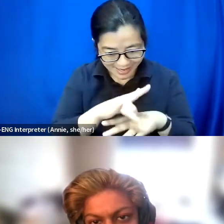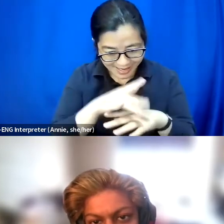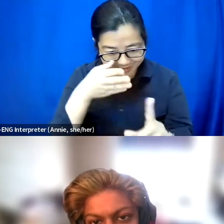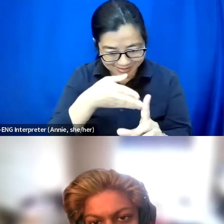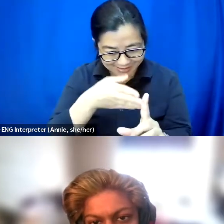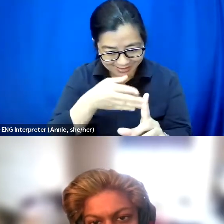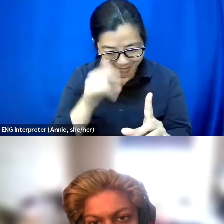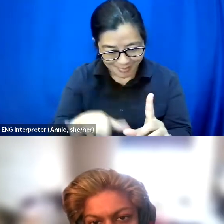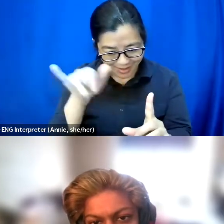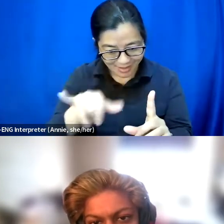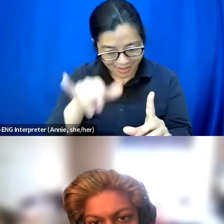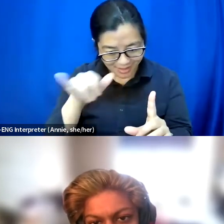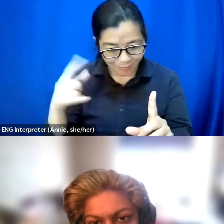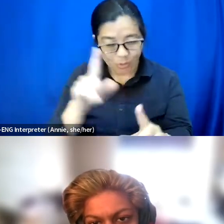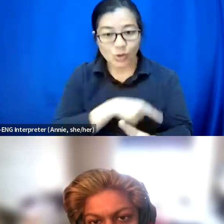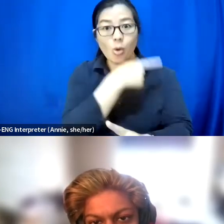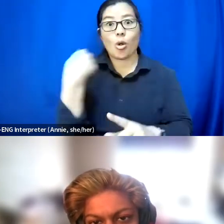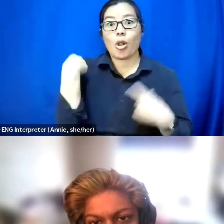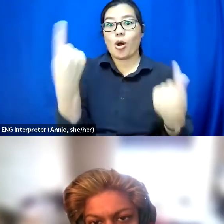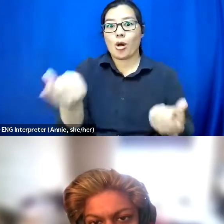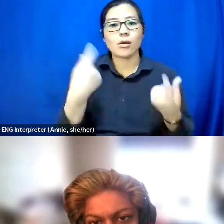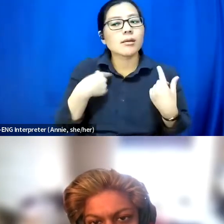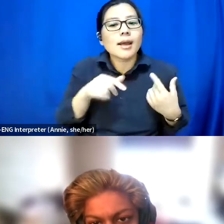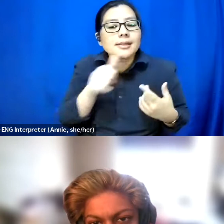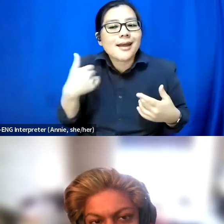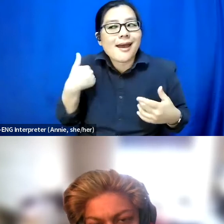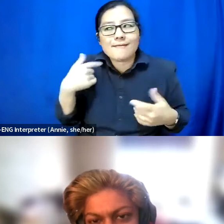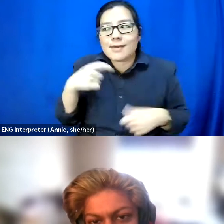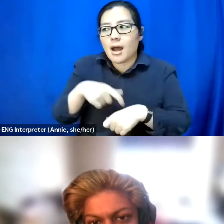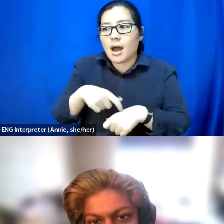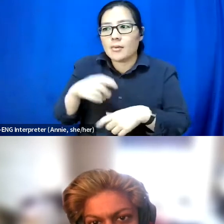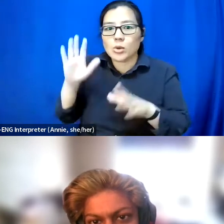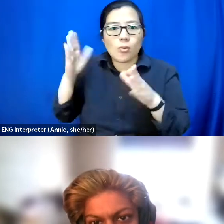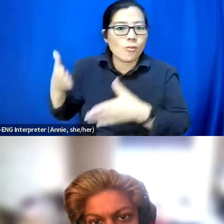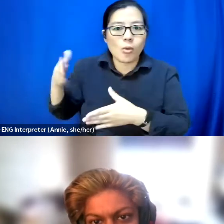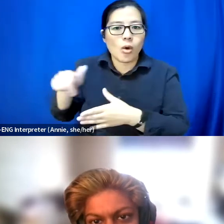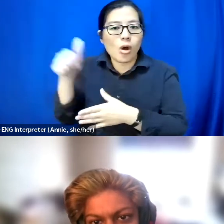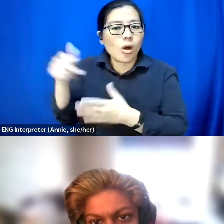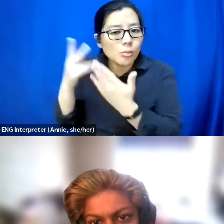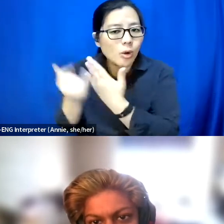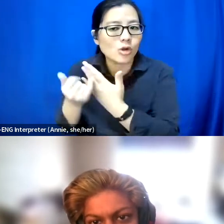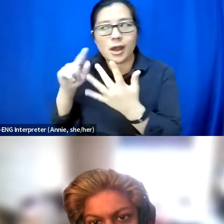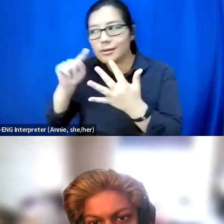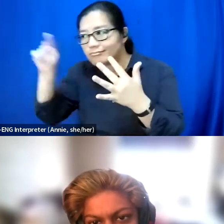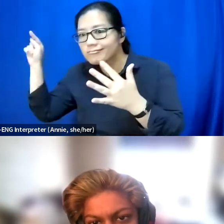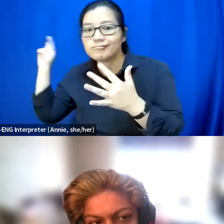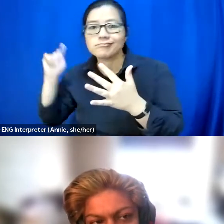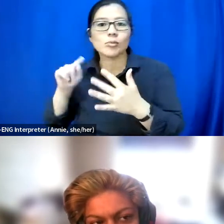that I didn't have time to work on other projects that I wanted to work on or other thoughts.